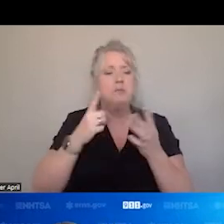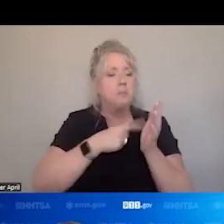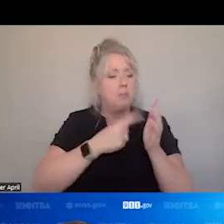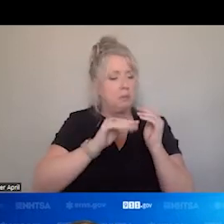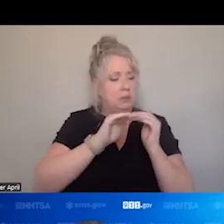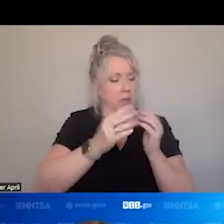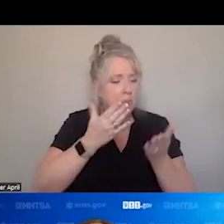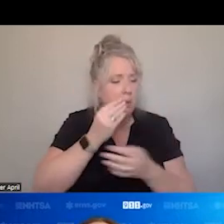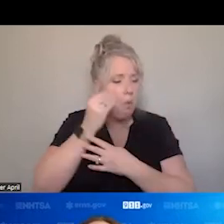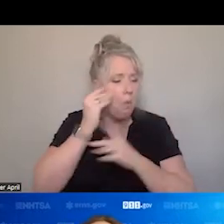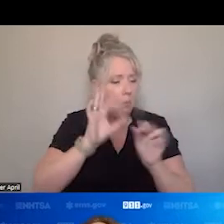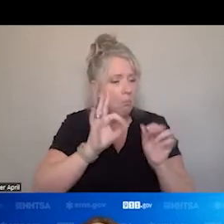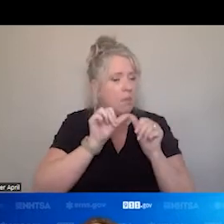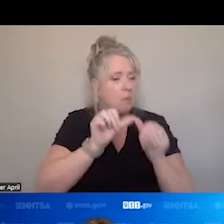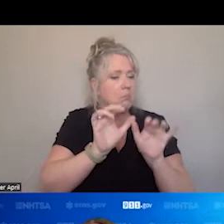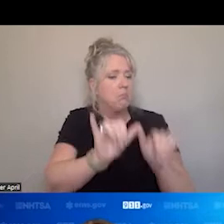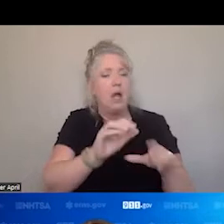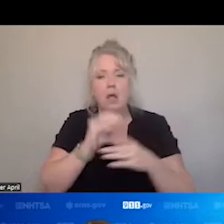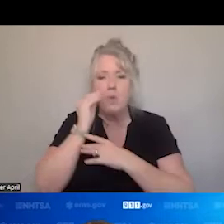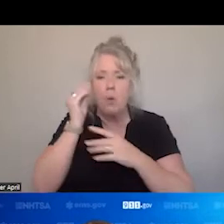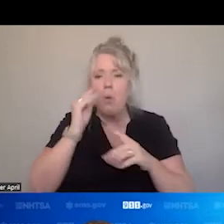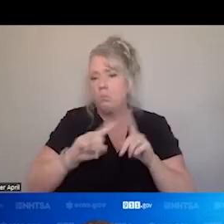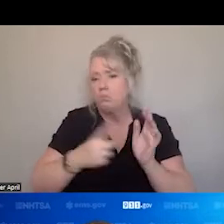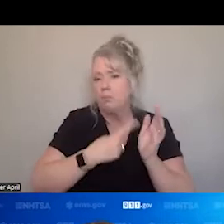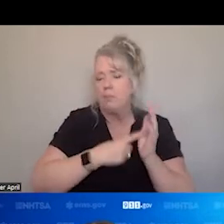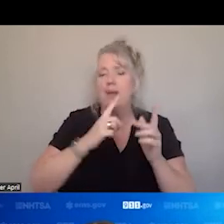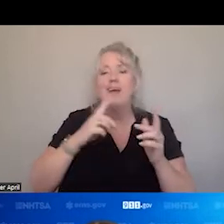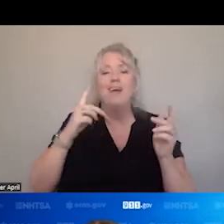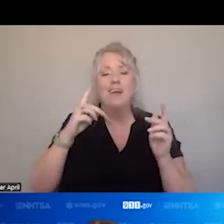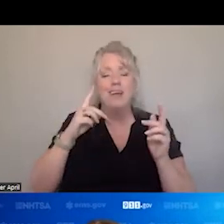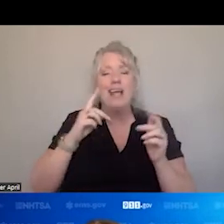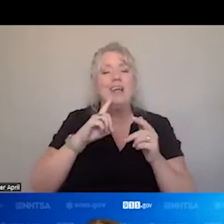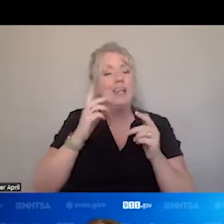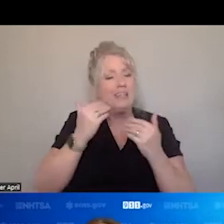THEY STAY IN THEIR HOME. HOWEVER, THAT REALLY IS LIMITED BY THE JURISDICTION,